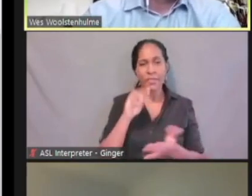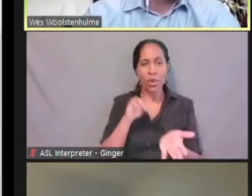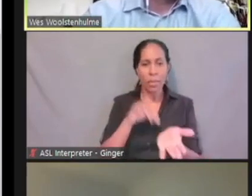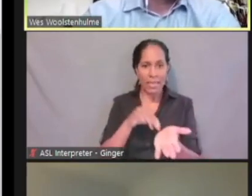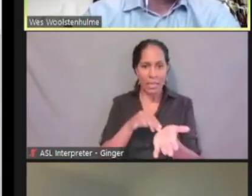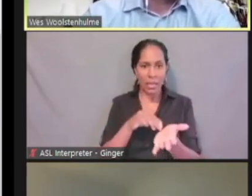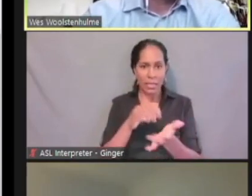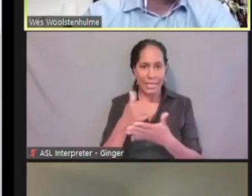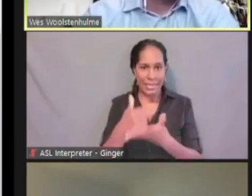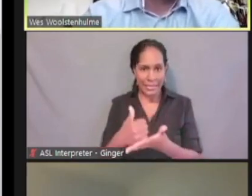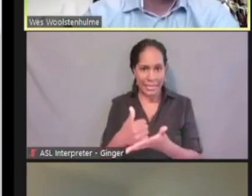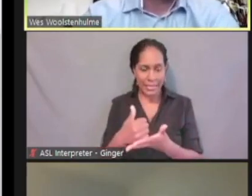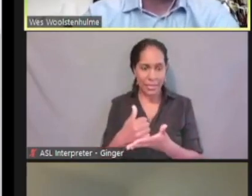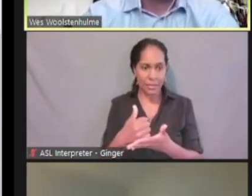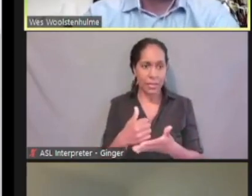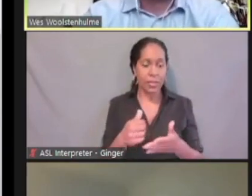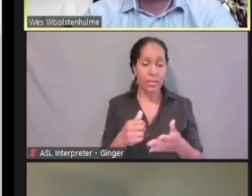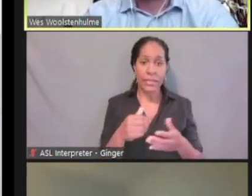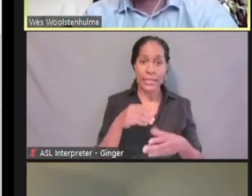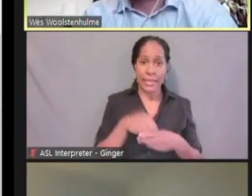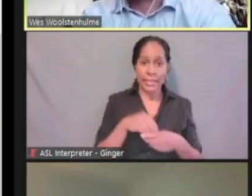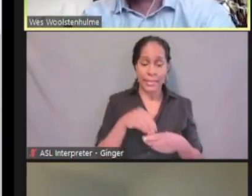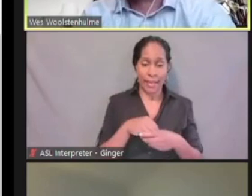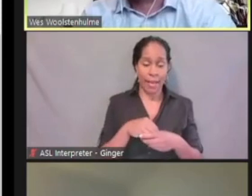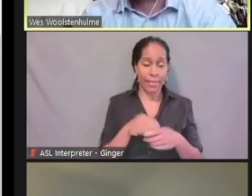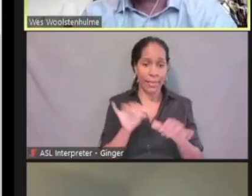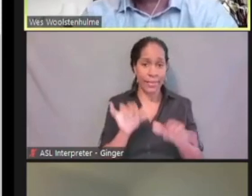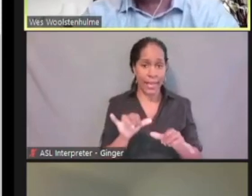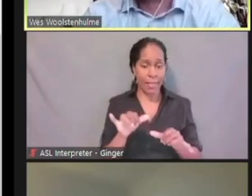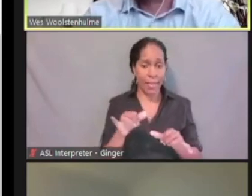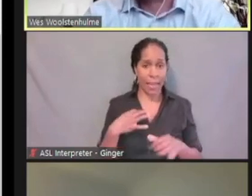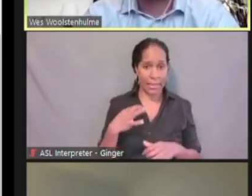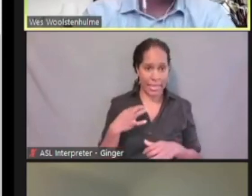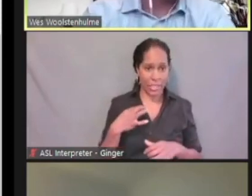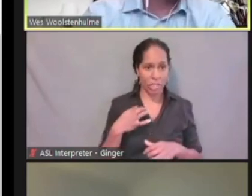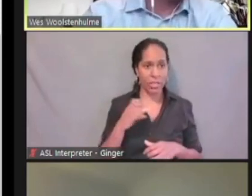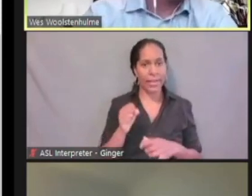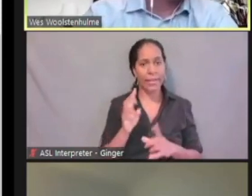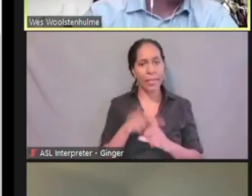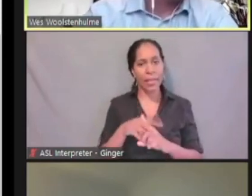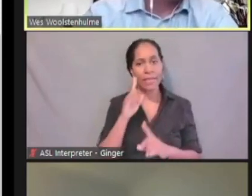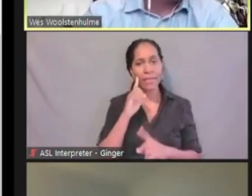within that application, that same application I can apply for food nutrition services